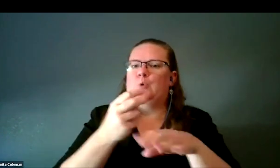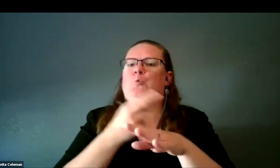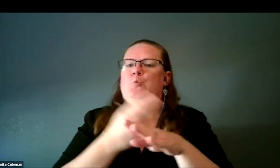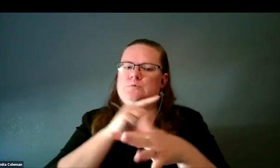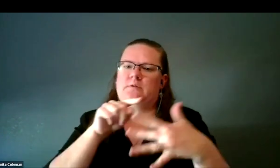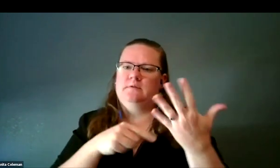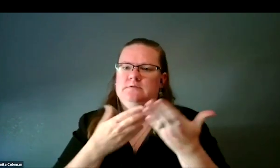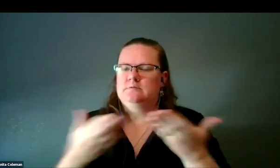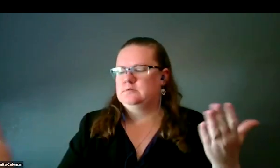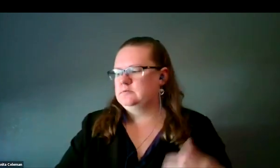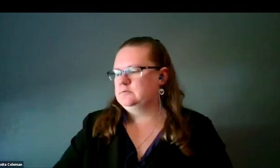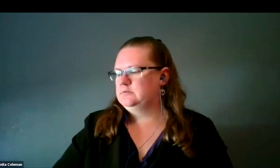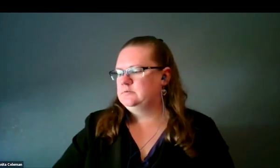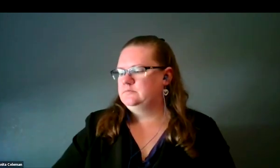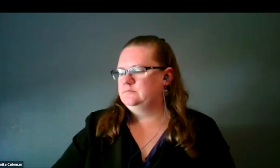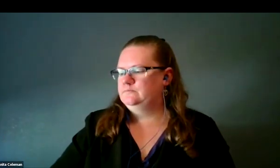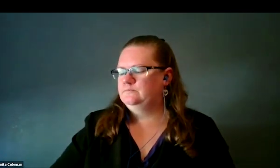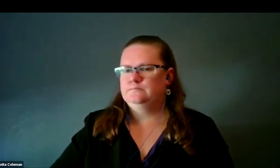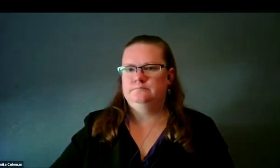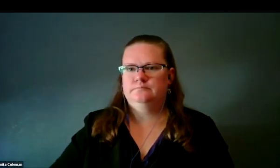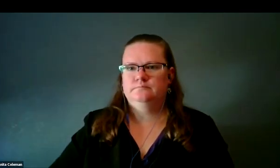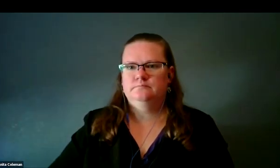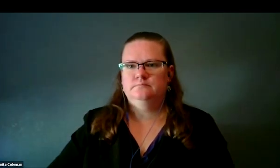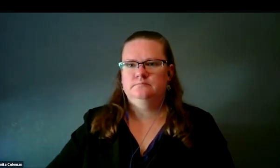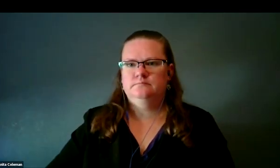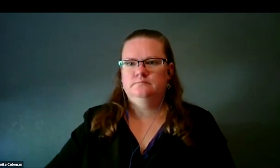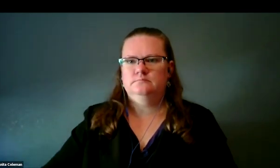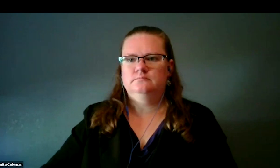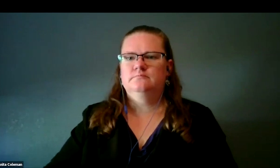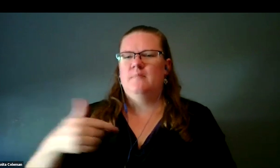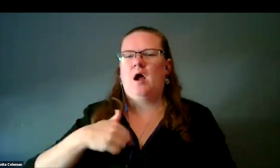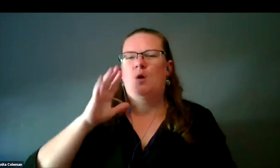in this strand at the next talk with my collaborator, Tom Madura.